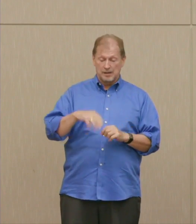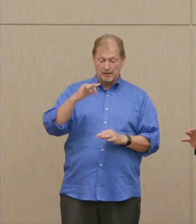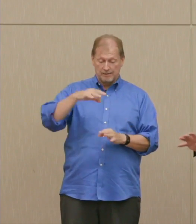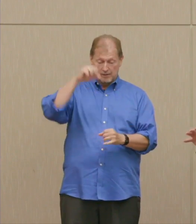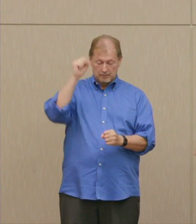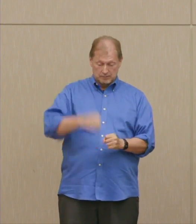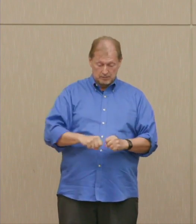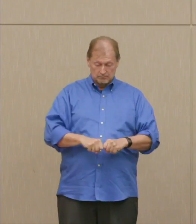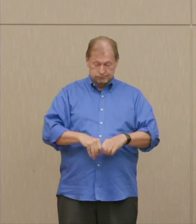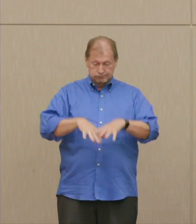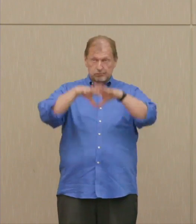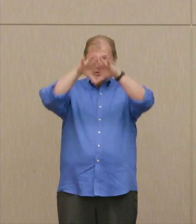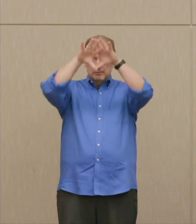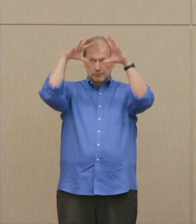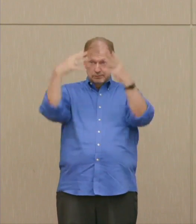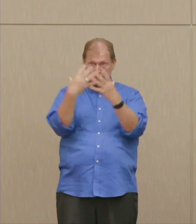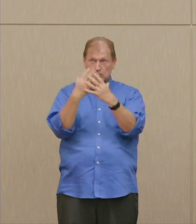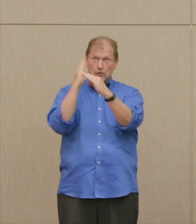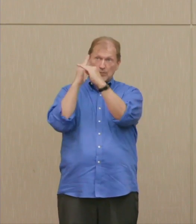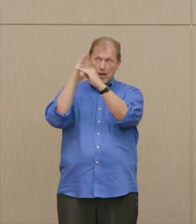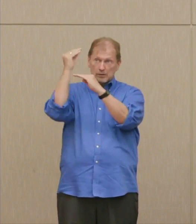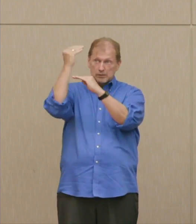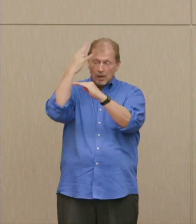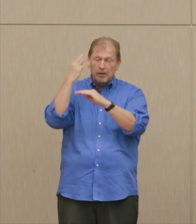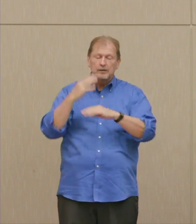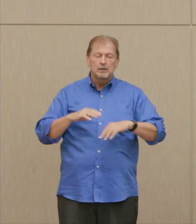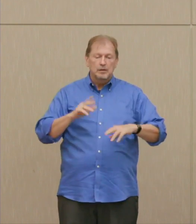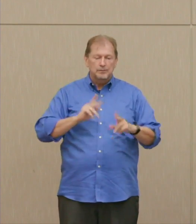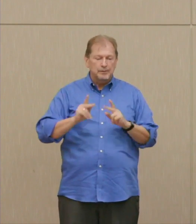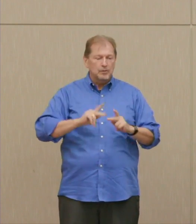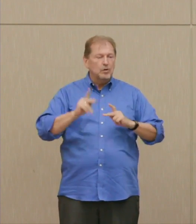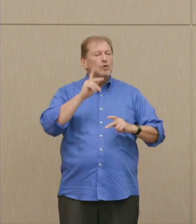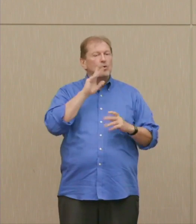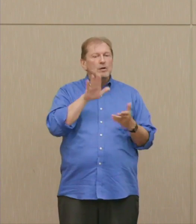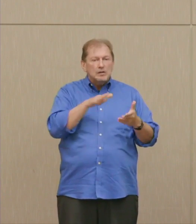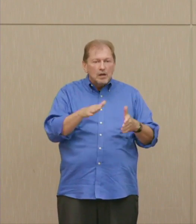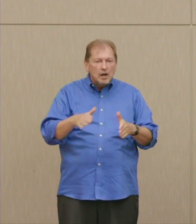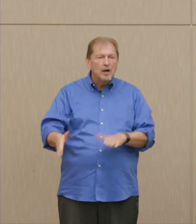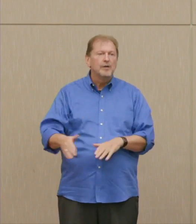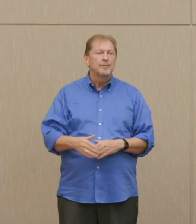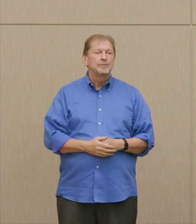Some humans would probably survive, eating mollusks and fish in the southern hemisphere,